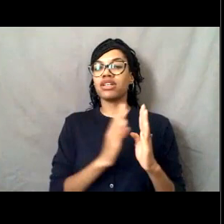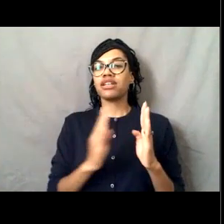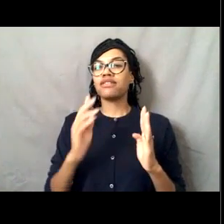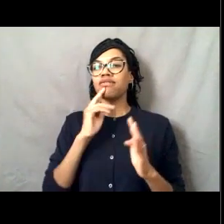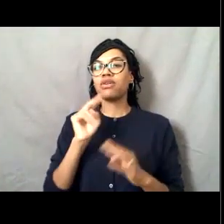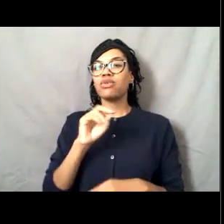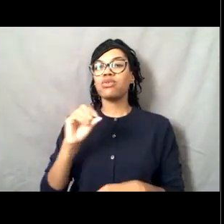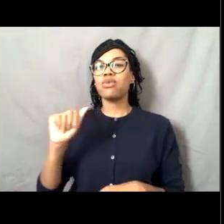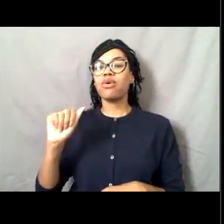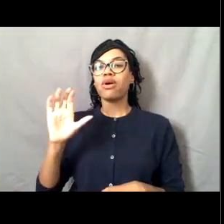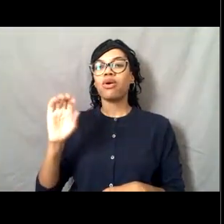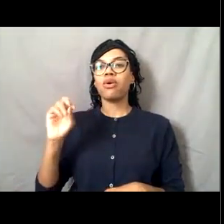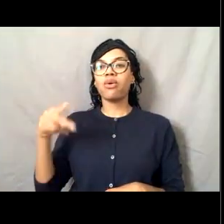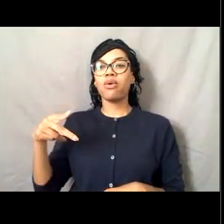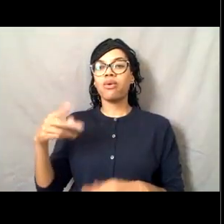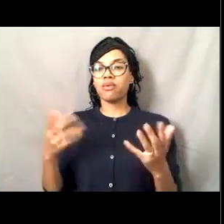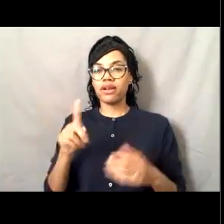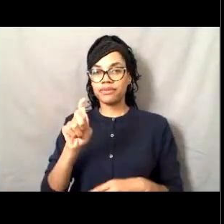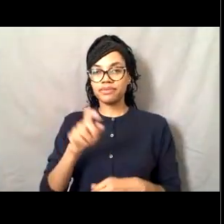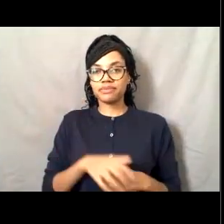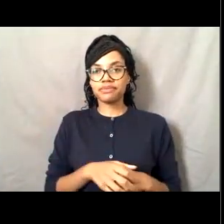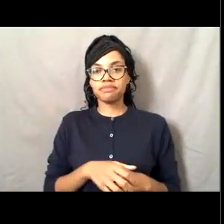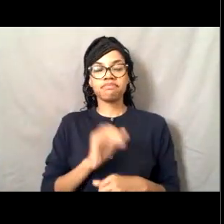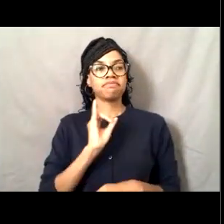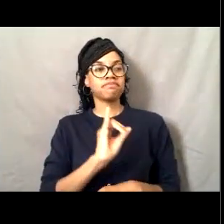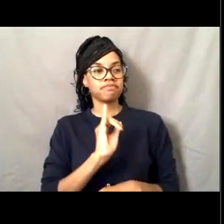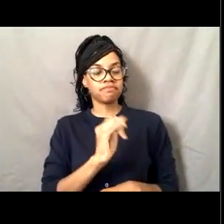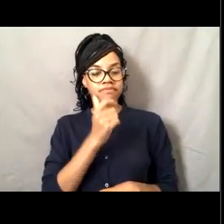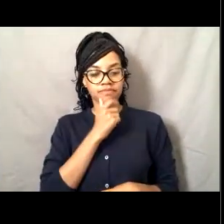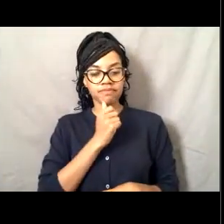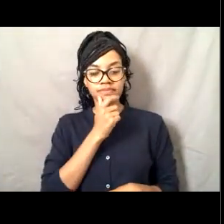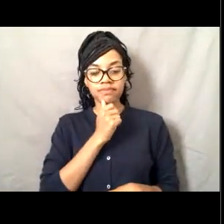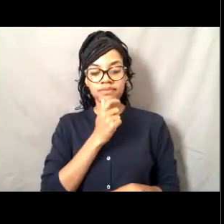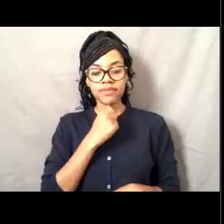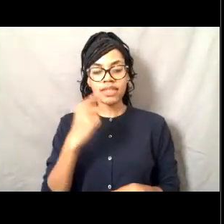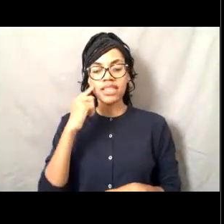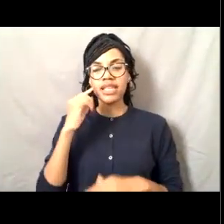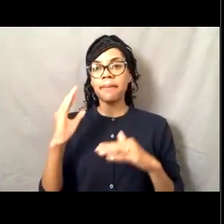I think the minimum age is 18 for everything.